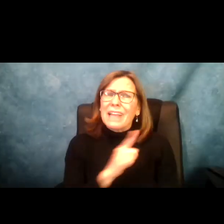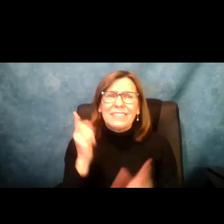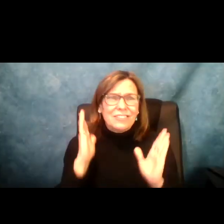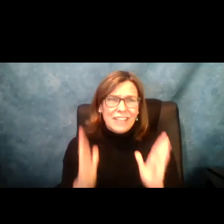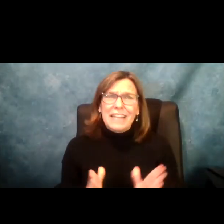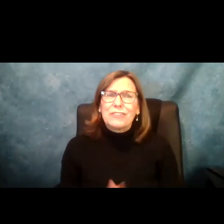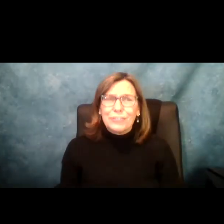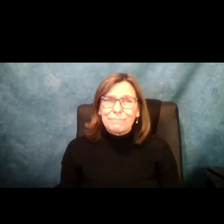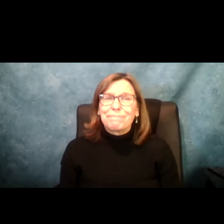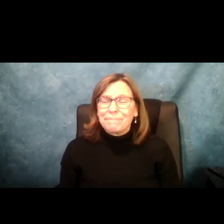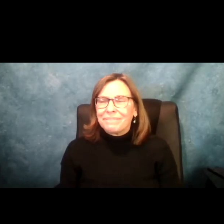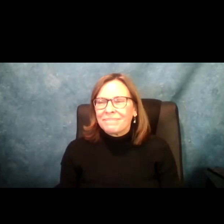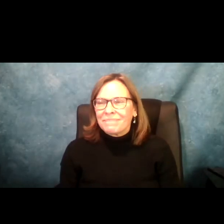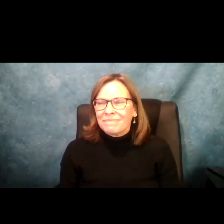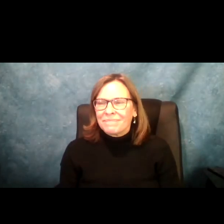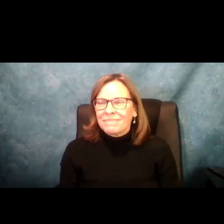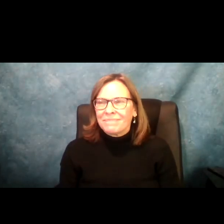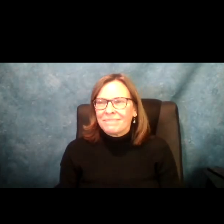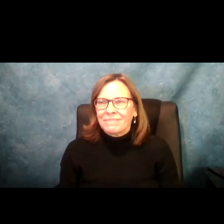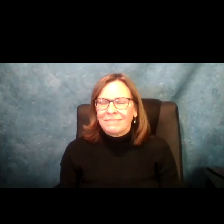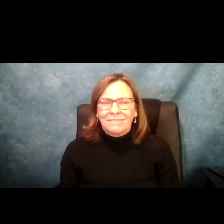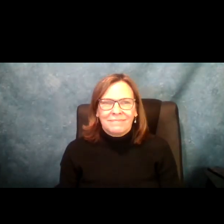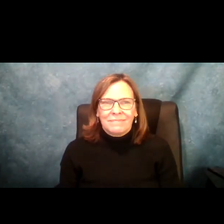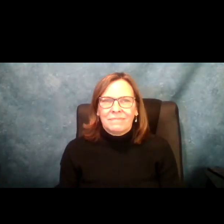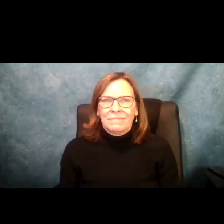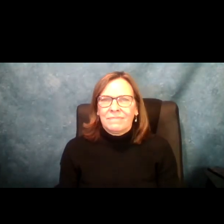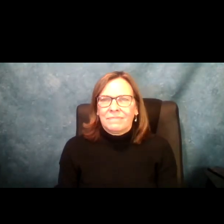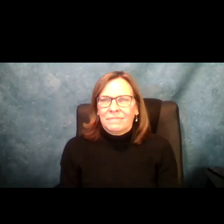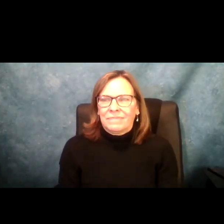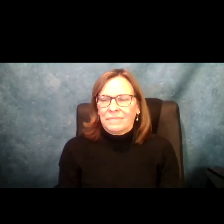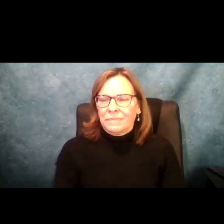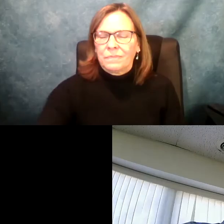» BRYAN: Thank you. Thank you , Meghan. And NYAIL. Thank